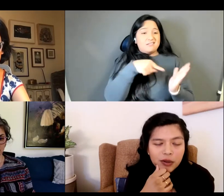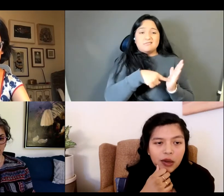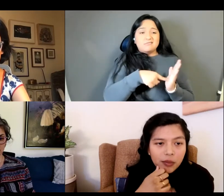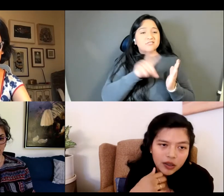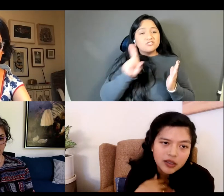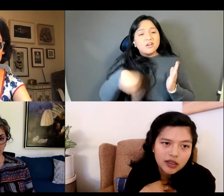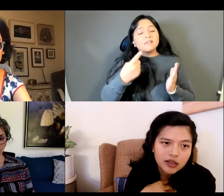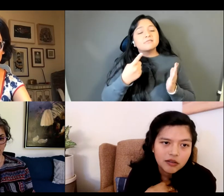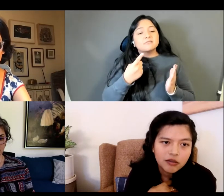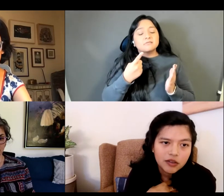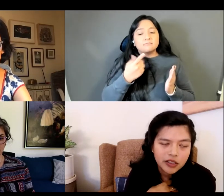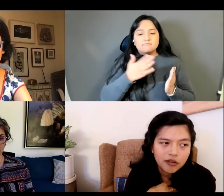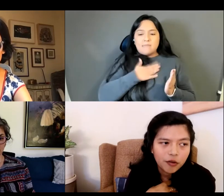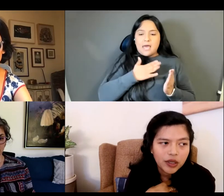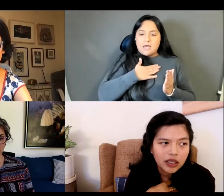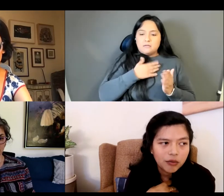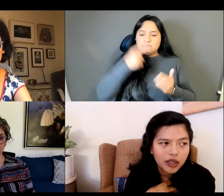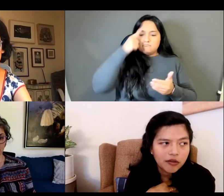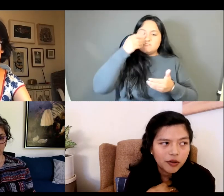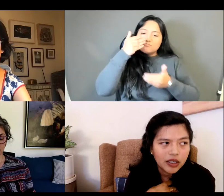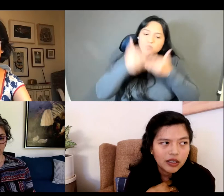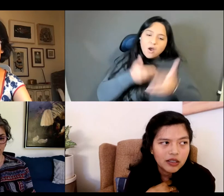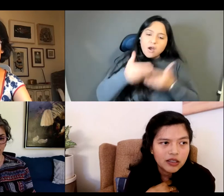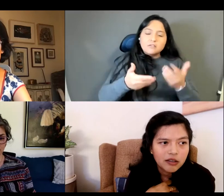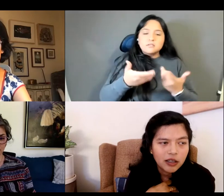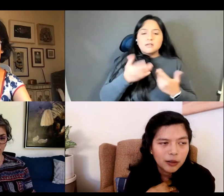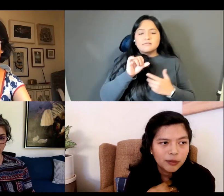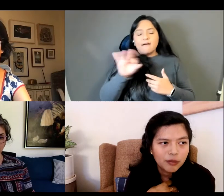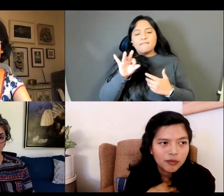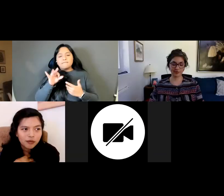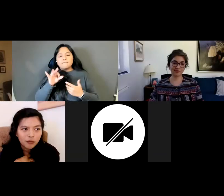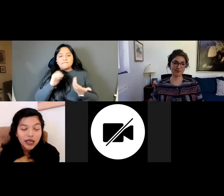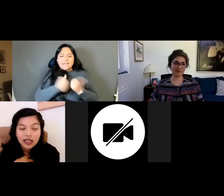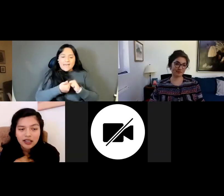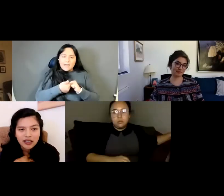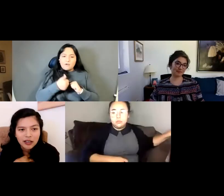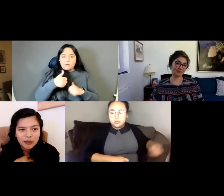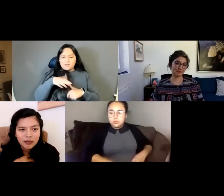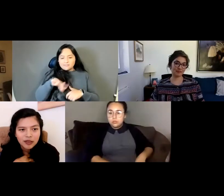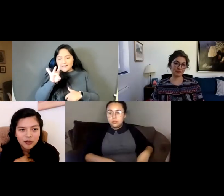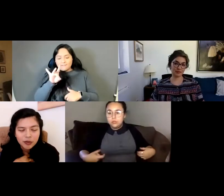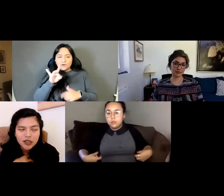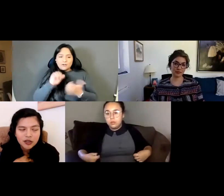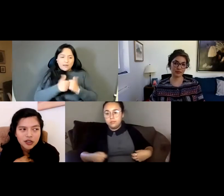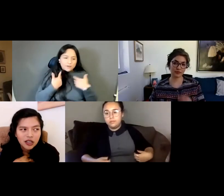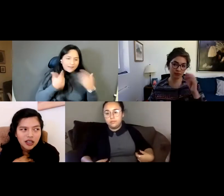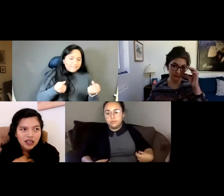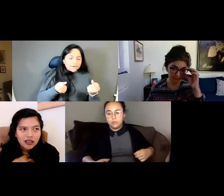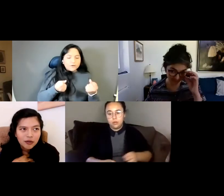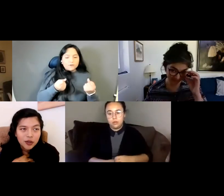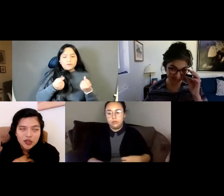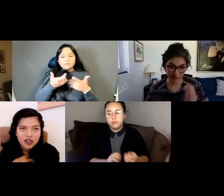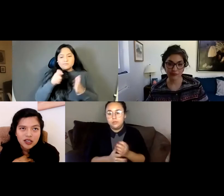with my process of discovery and recovery and writing, and doing research, which was